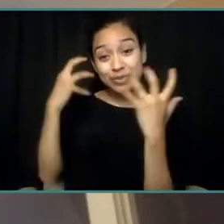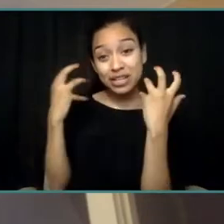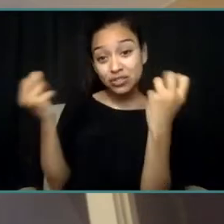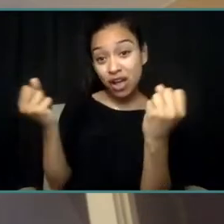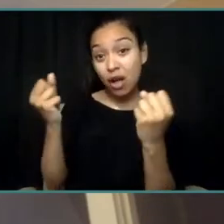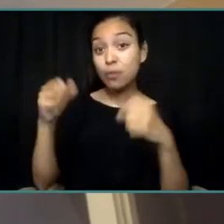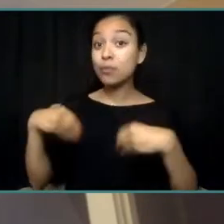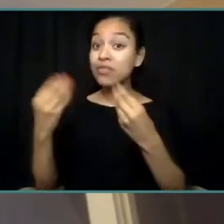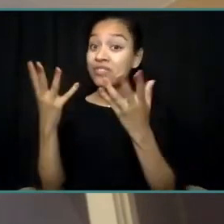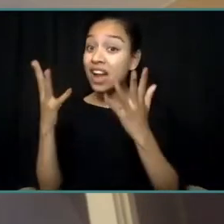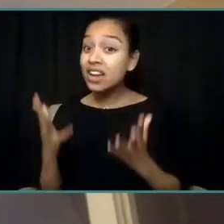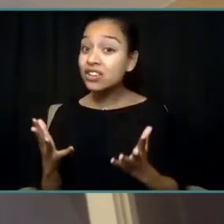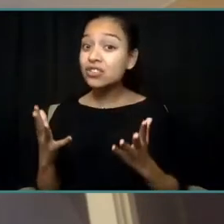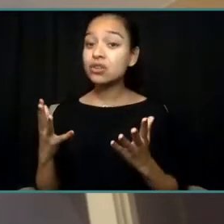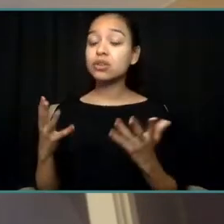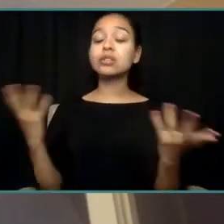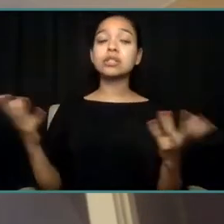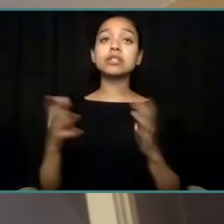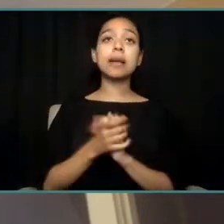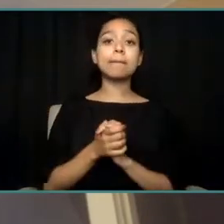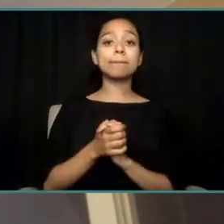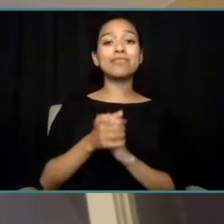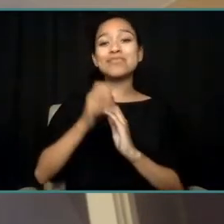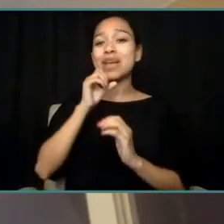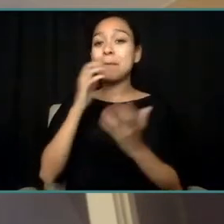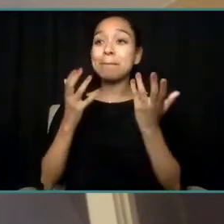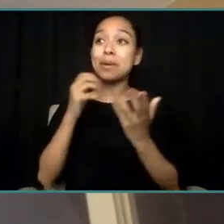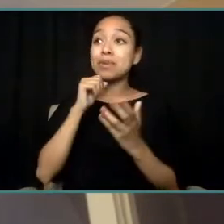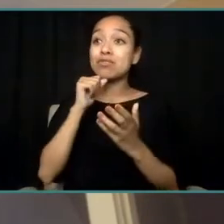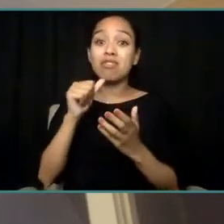instead of law enforcement if it's not necessary.